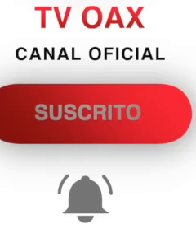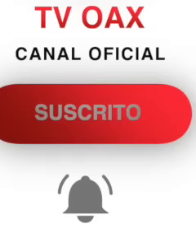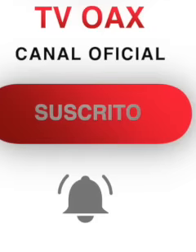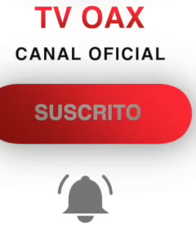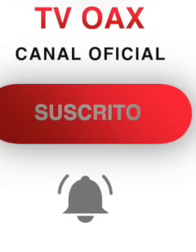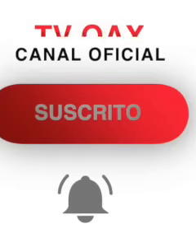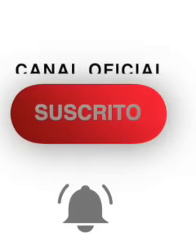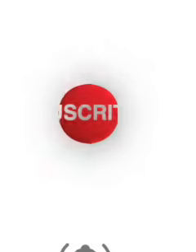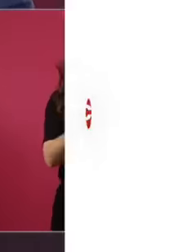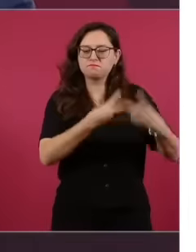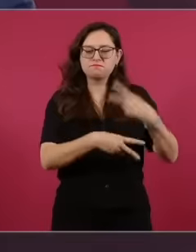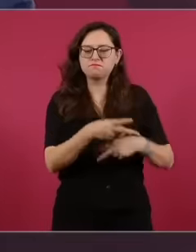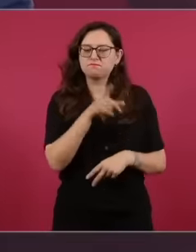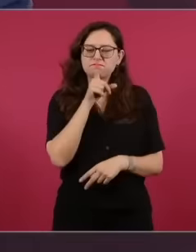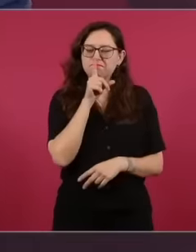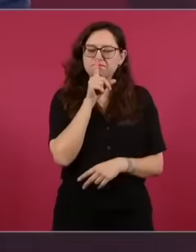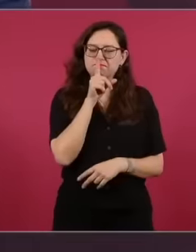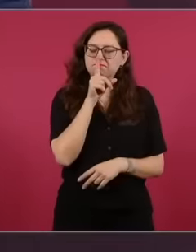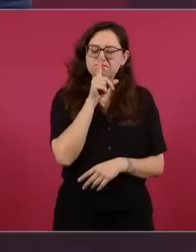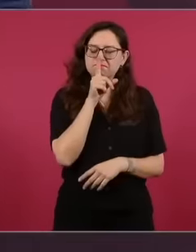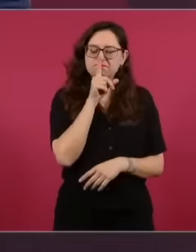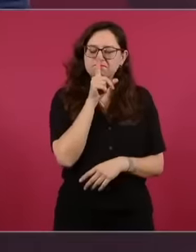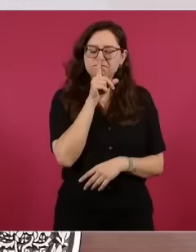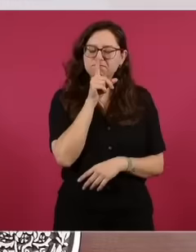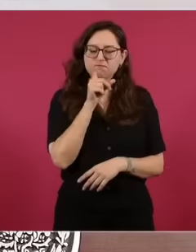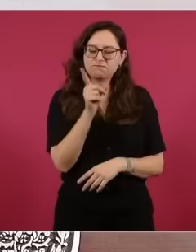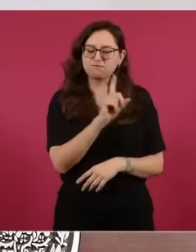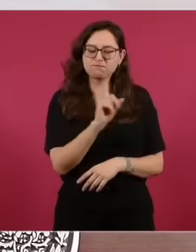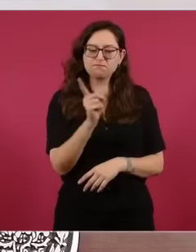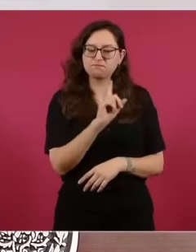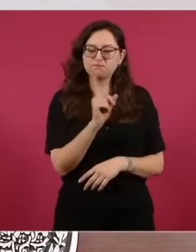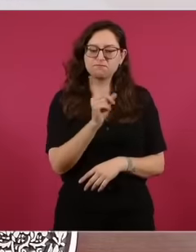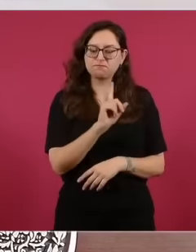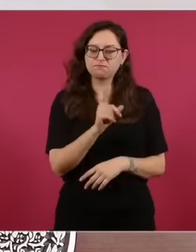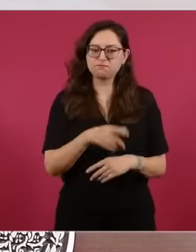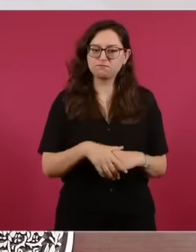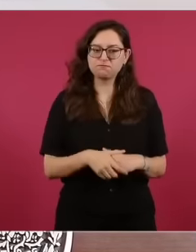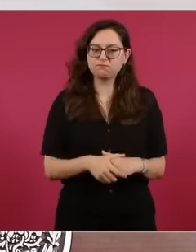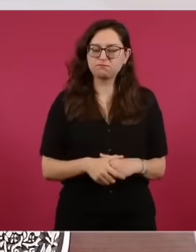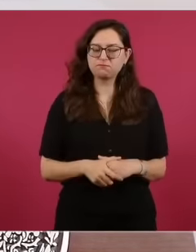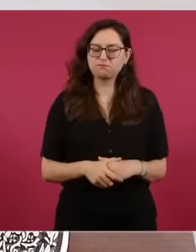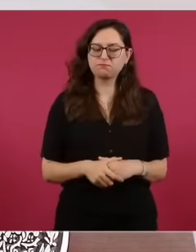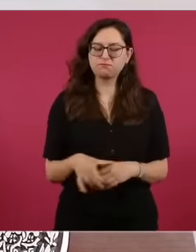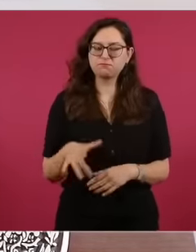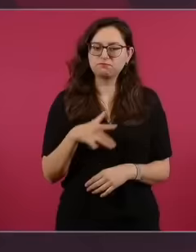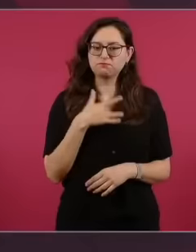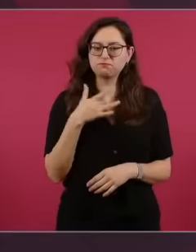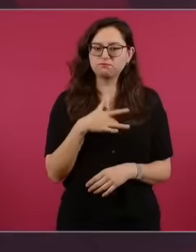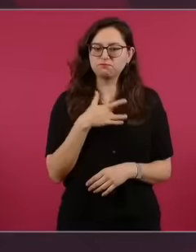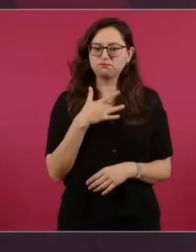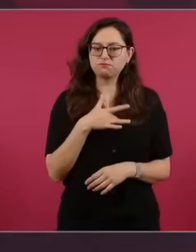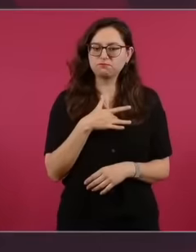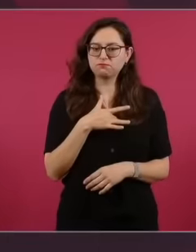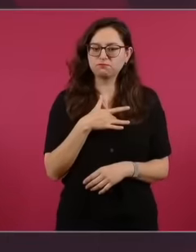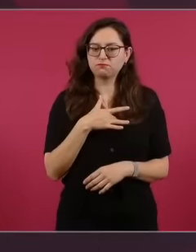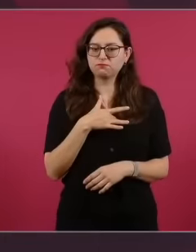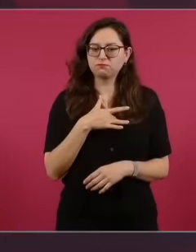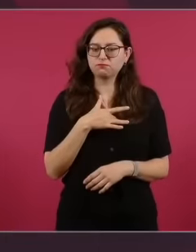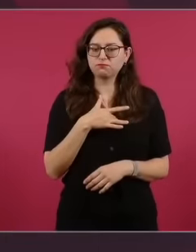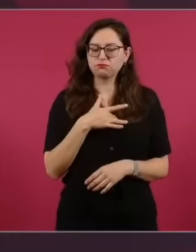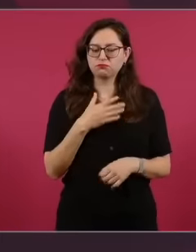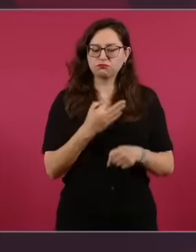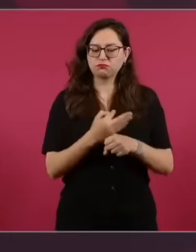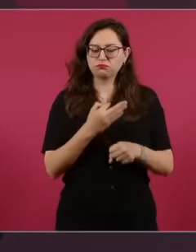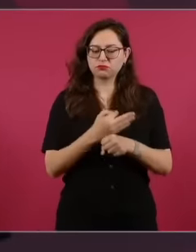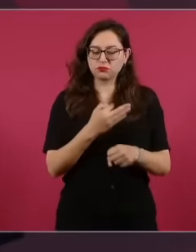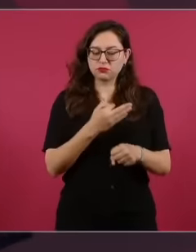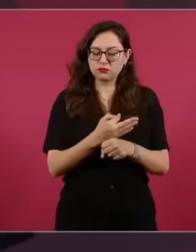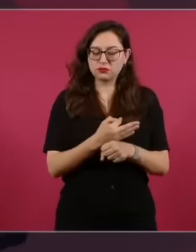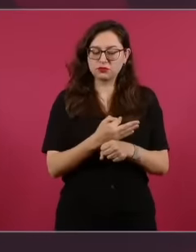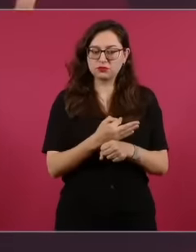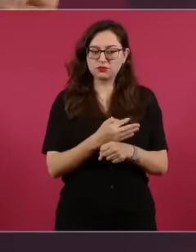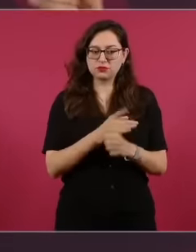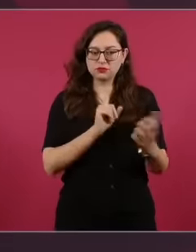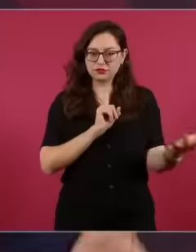agreement that we were not going to see each other this now to